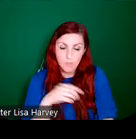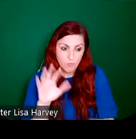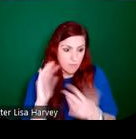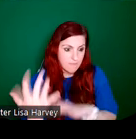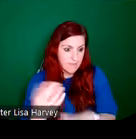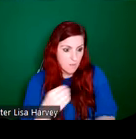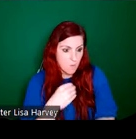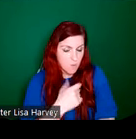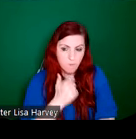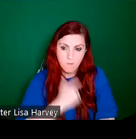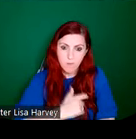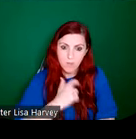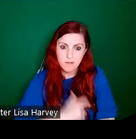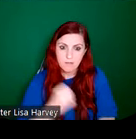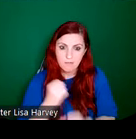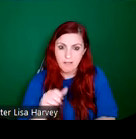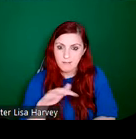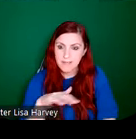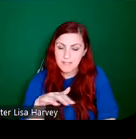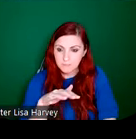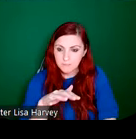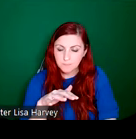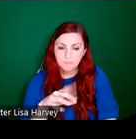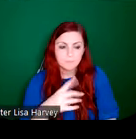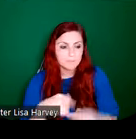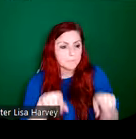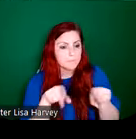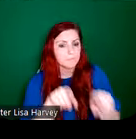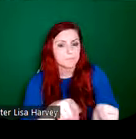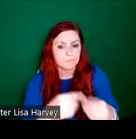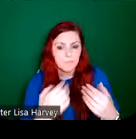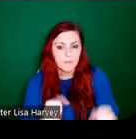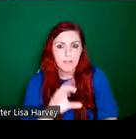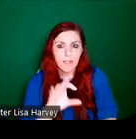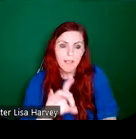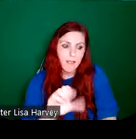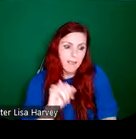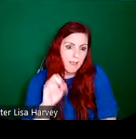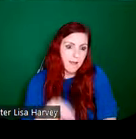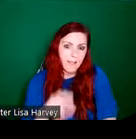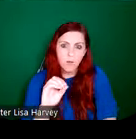strong faith. Similarly, we have Catherine O'Brien's St. Patrick here, a really